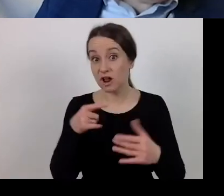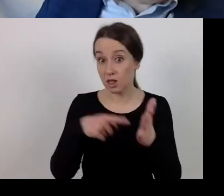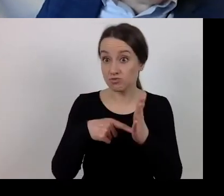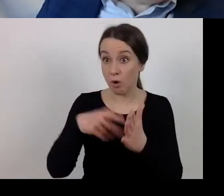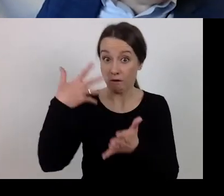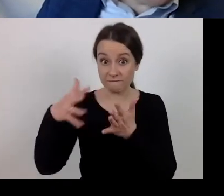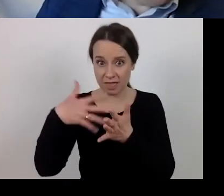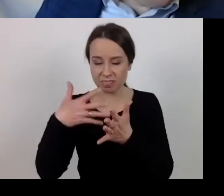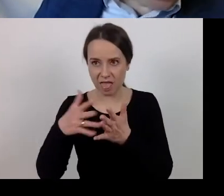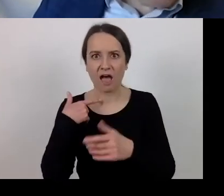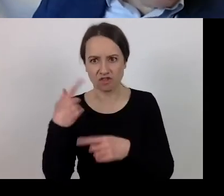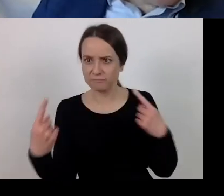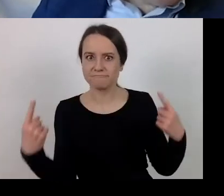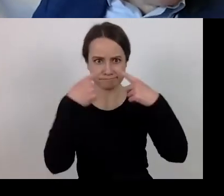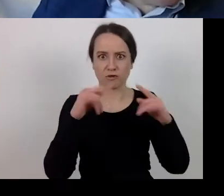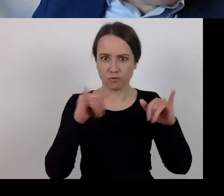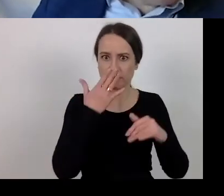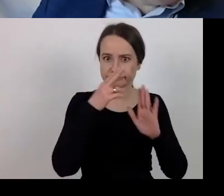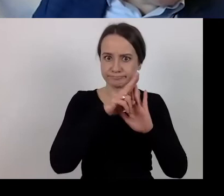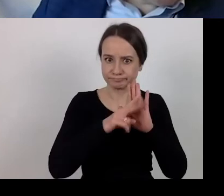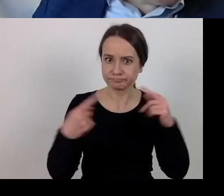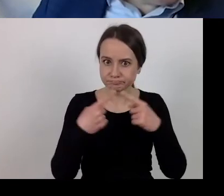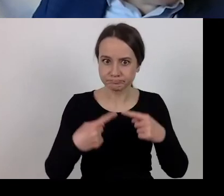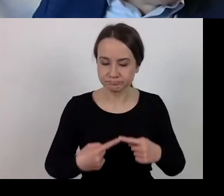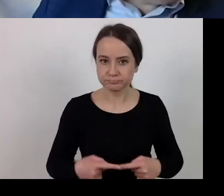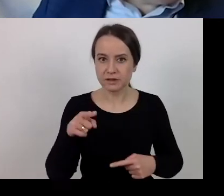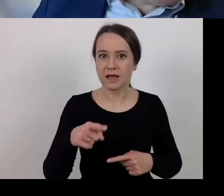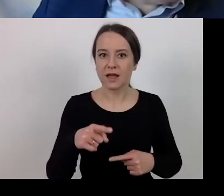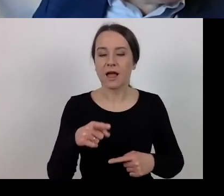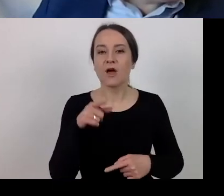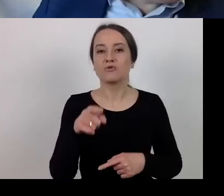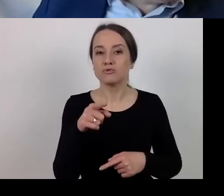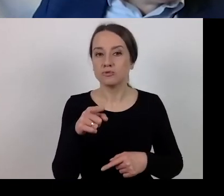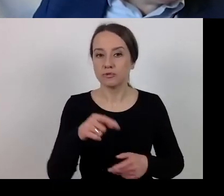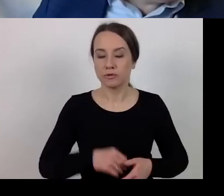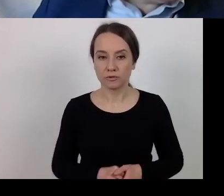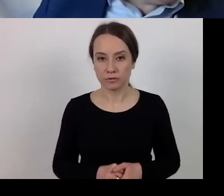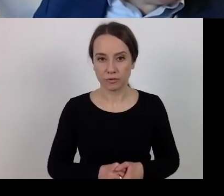for unrealised objectives as eligible,